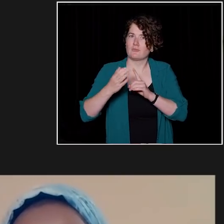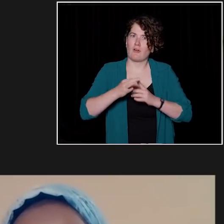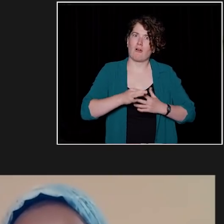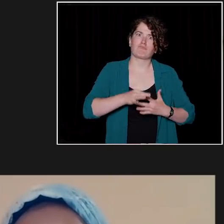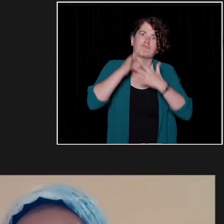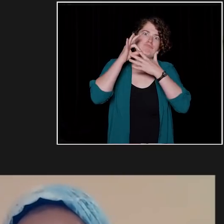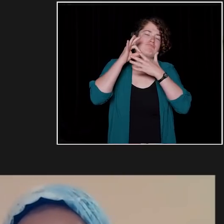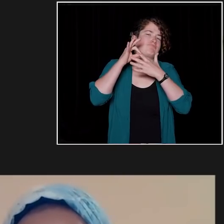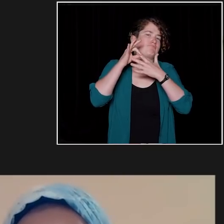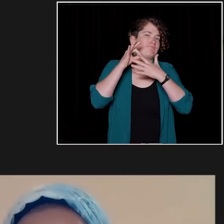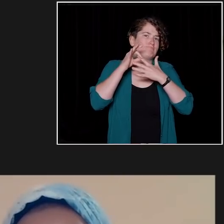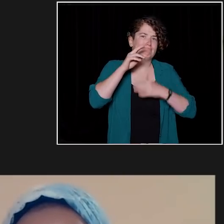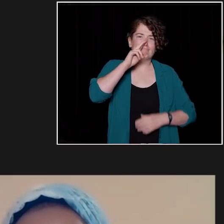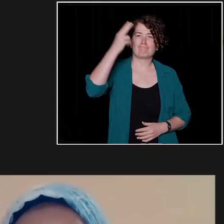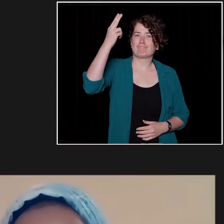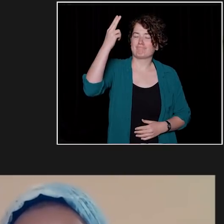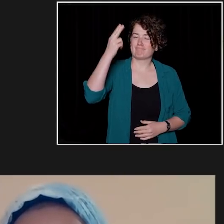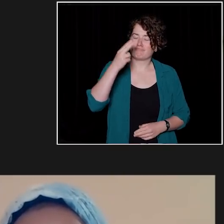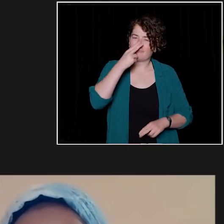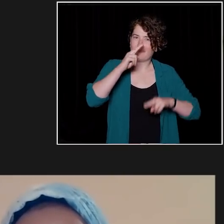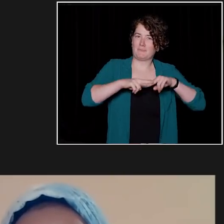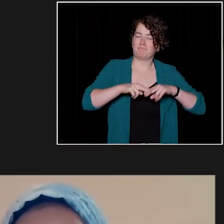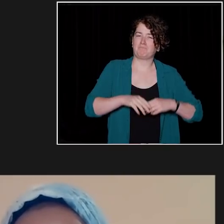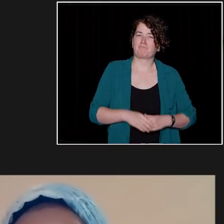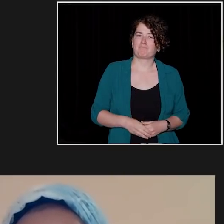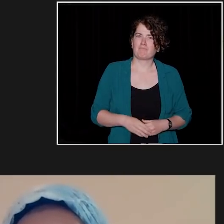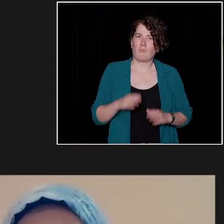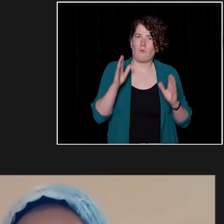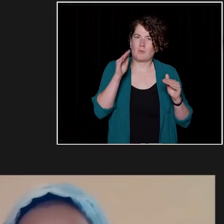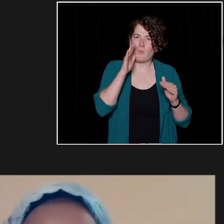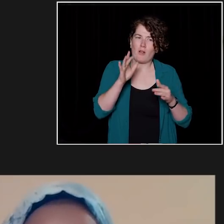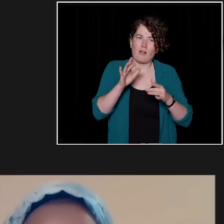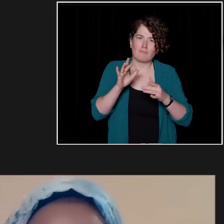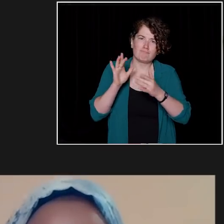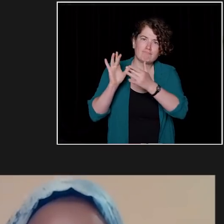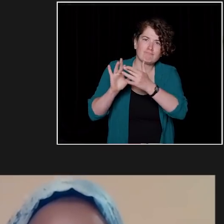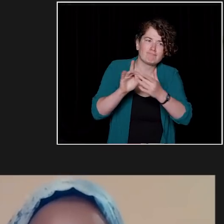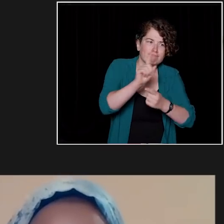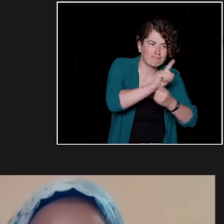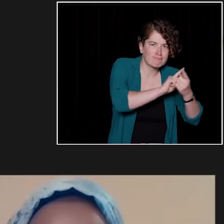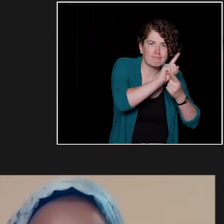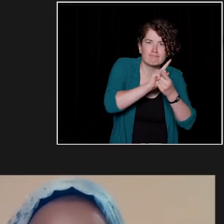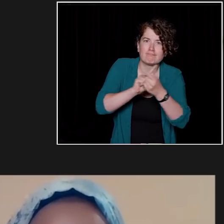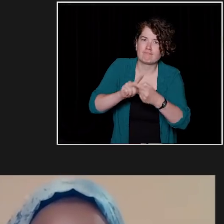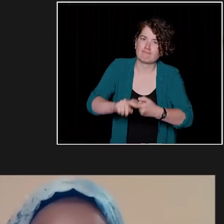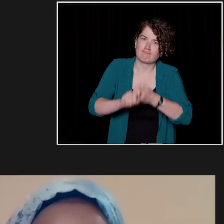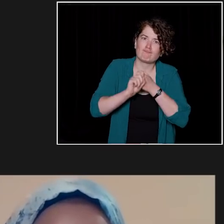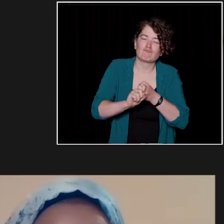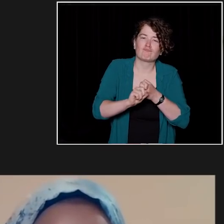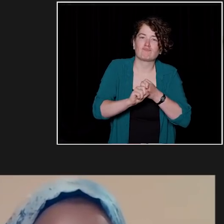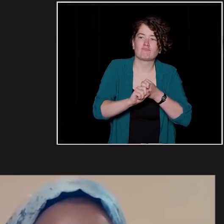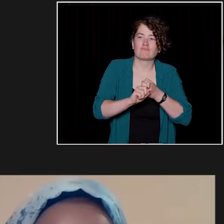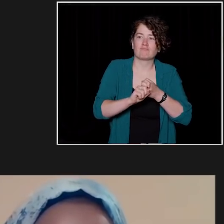I hope that you make some friends along the way, you gain valuable experience and knowledge